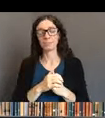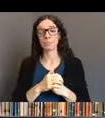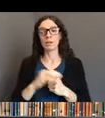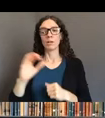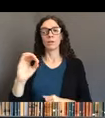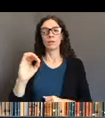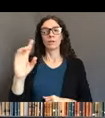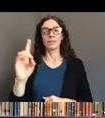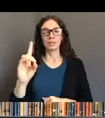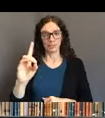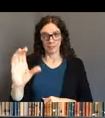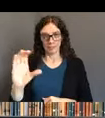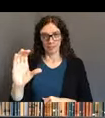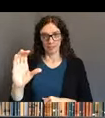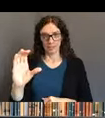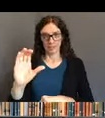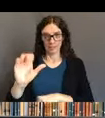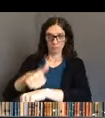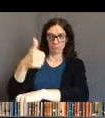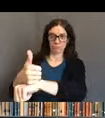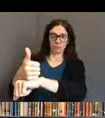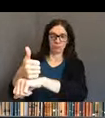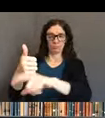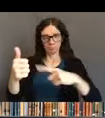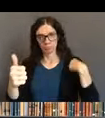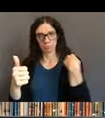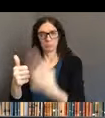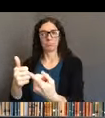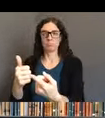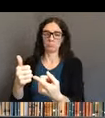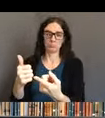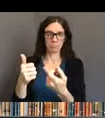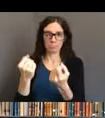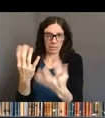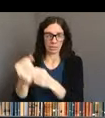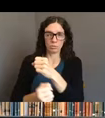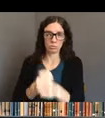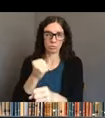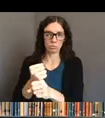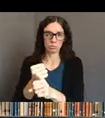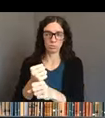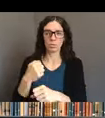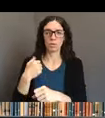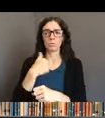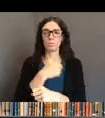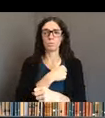has been in existence for decades, and we emphasize just a wide range of disability issues from,